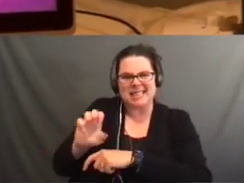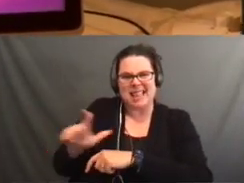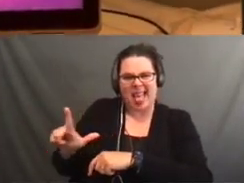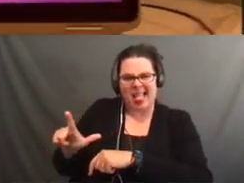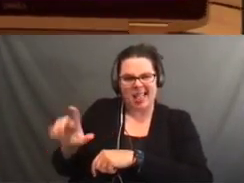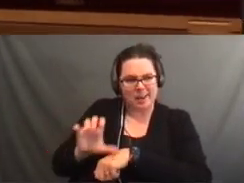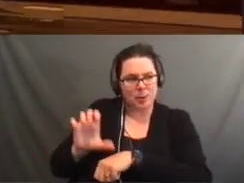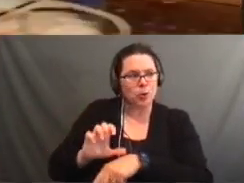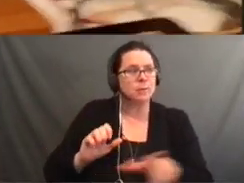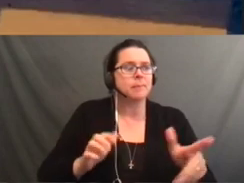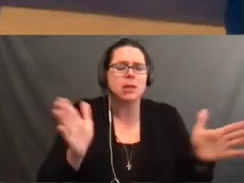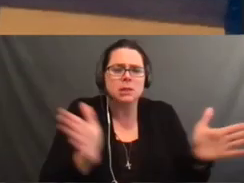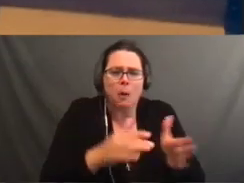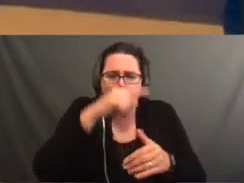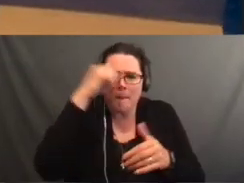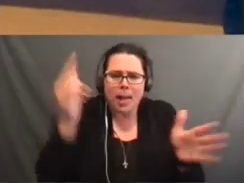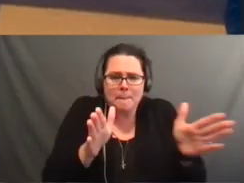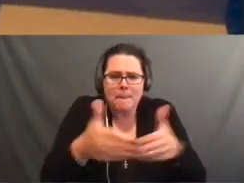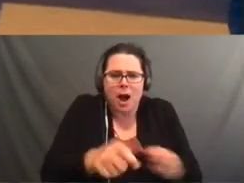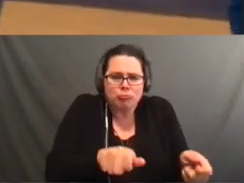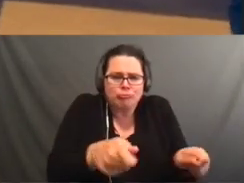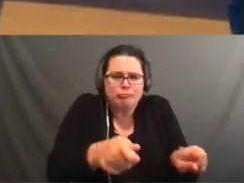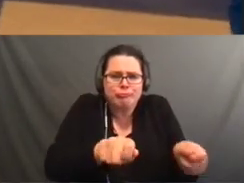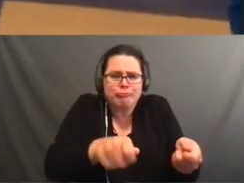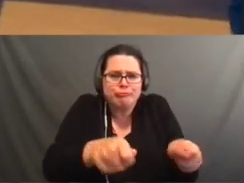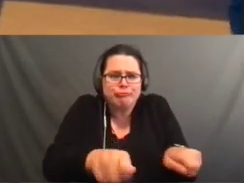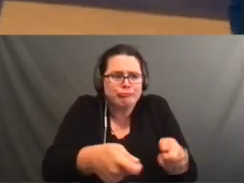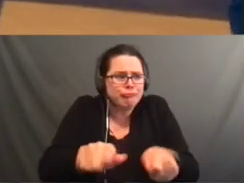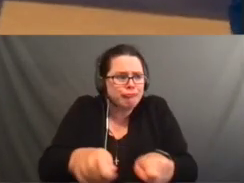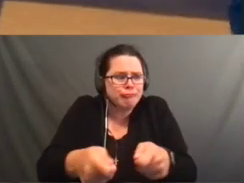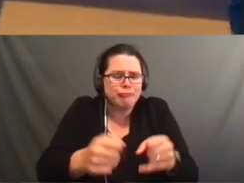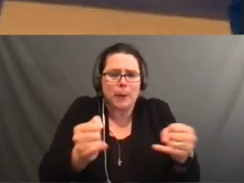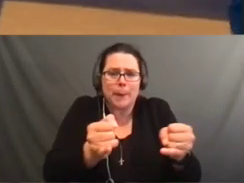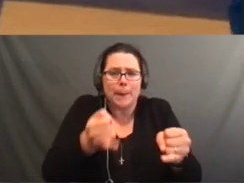And finally, I added a clap. So this is what